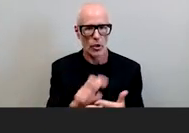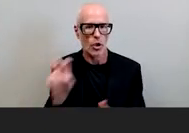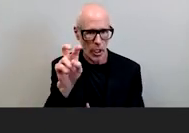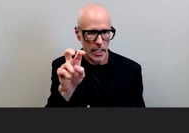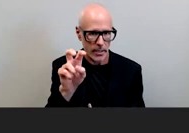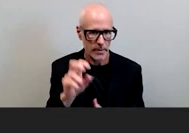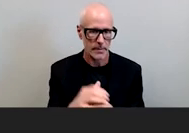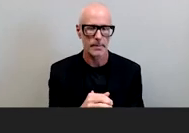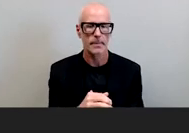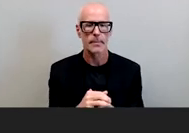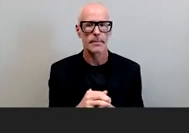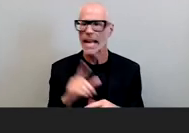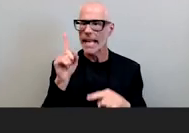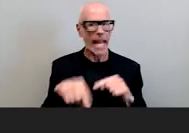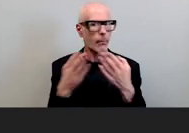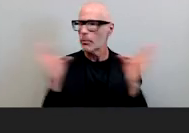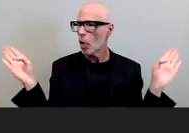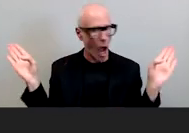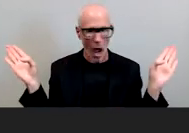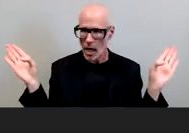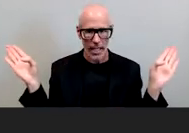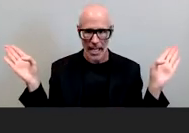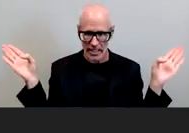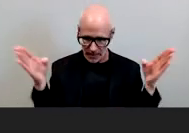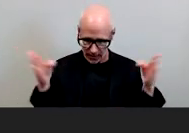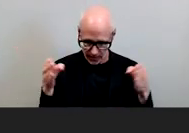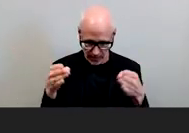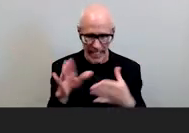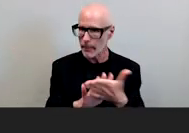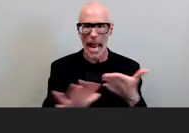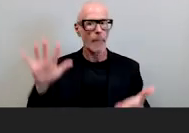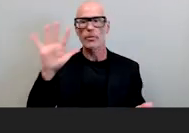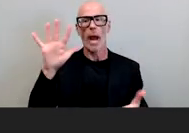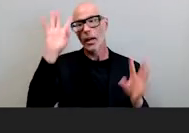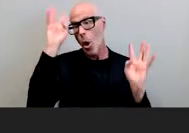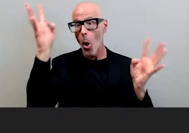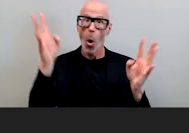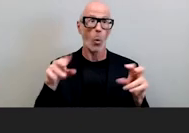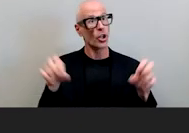on can't be brought in precise notions abstract notions of oh we doing equity no like if you're